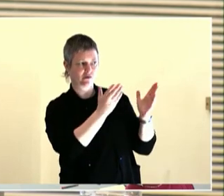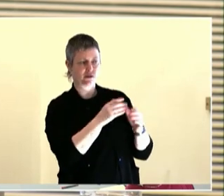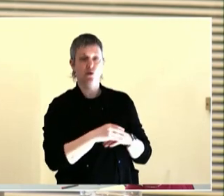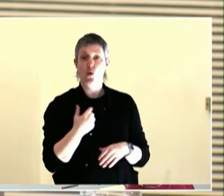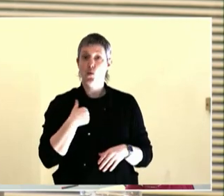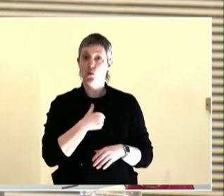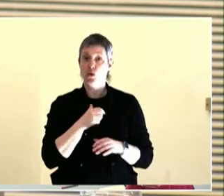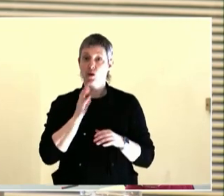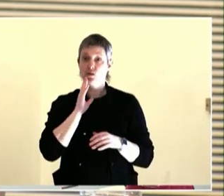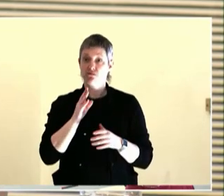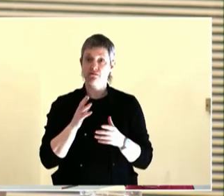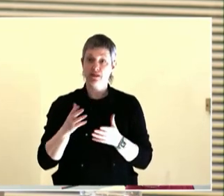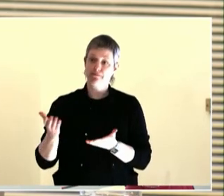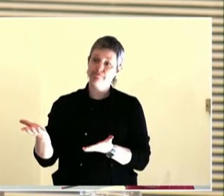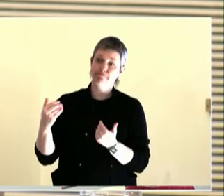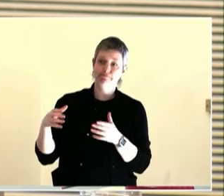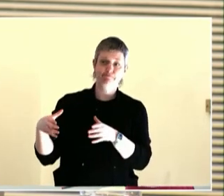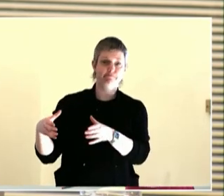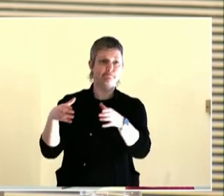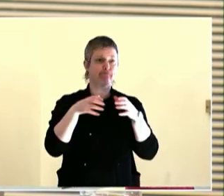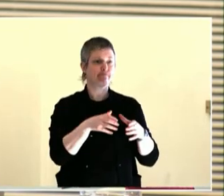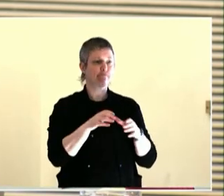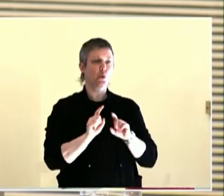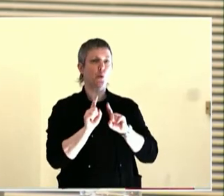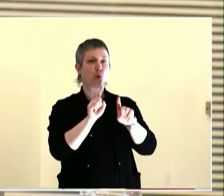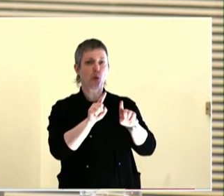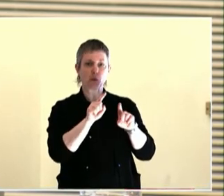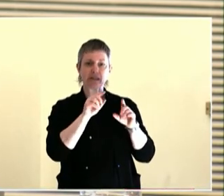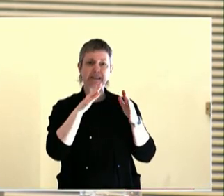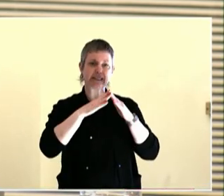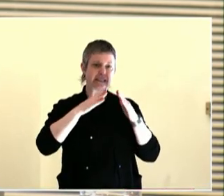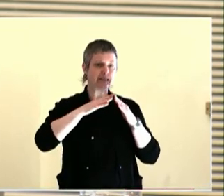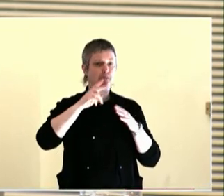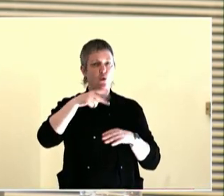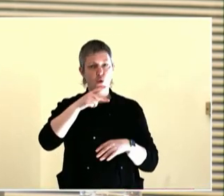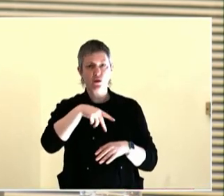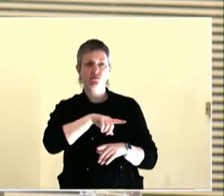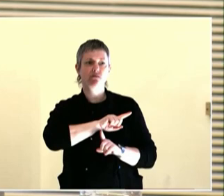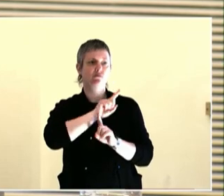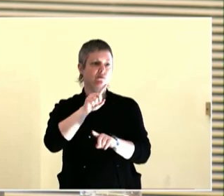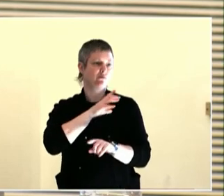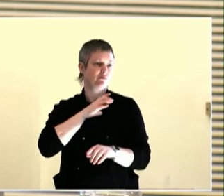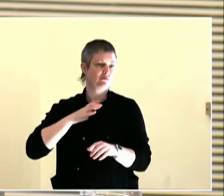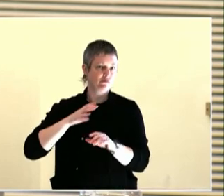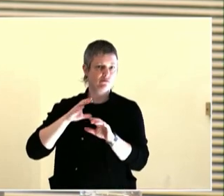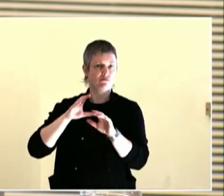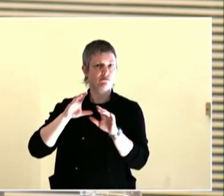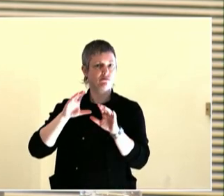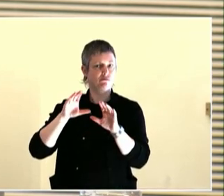year, year and a half if we can get the funds. We received $64,000 from the Oregon Community Foundation to